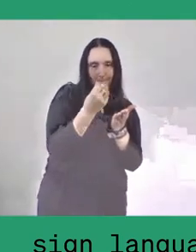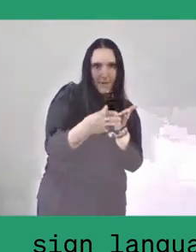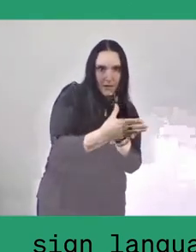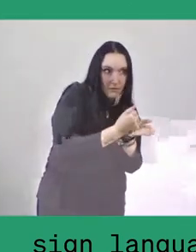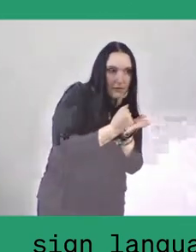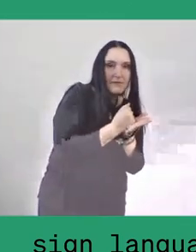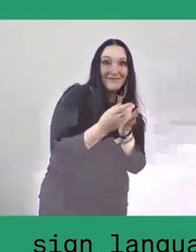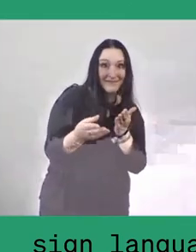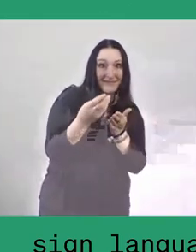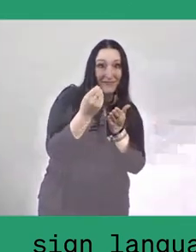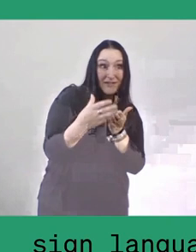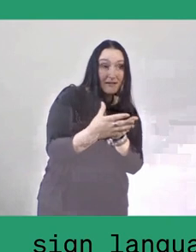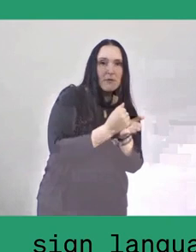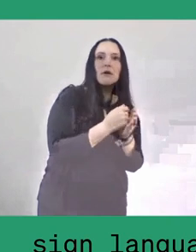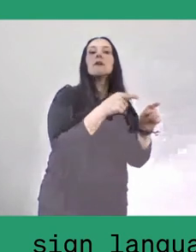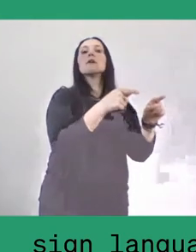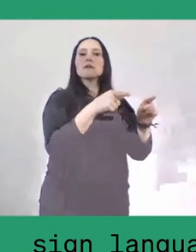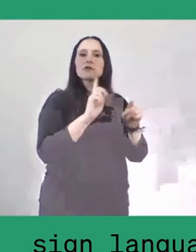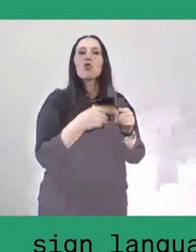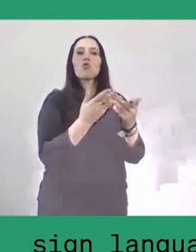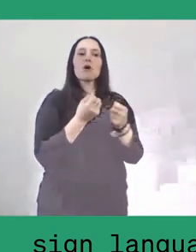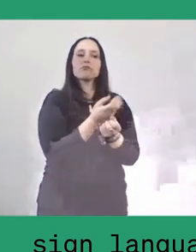to build common space for village traditional art.